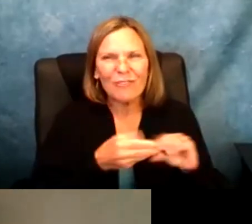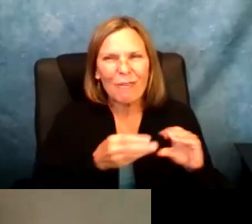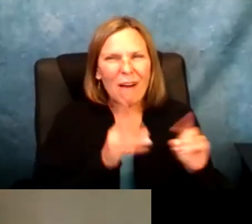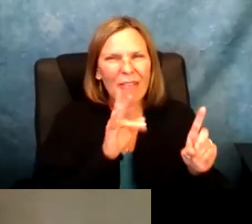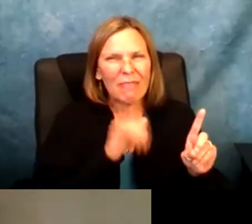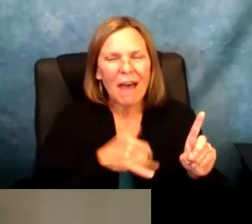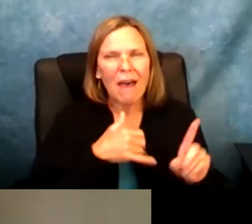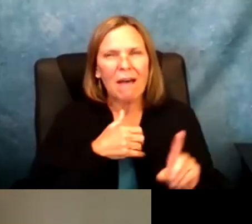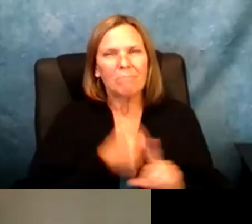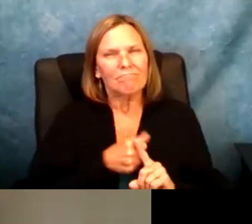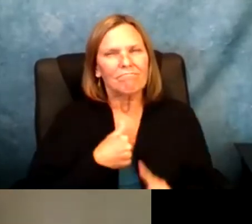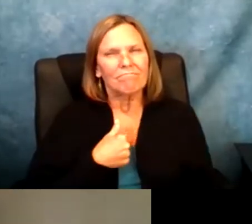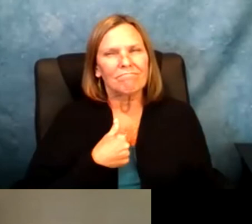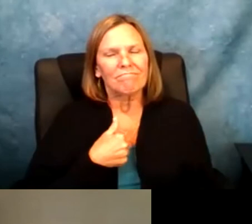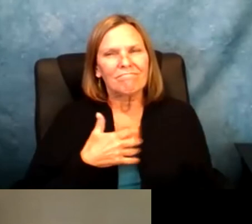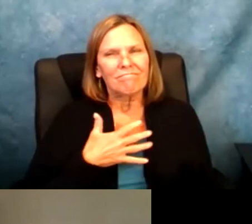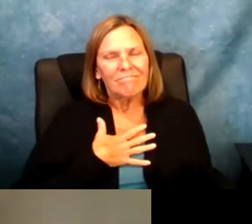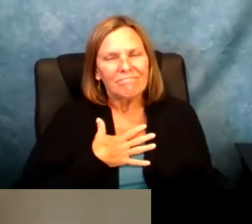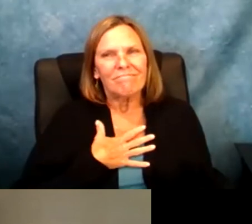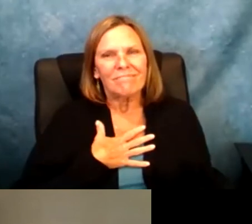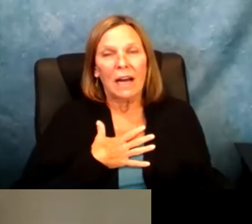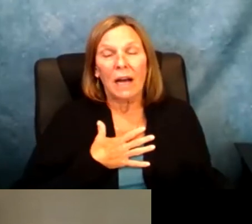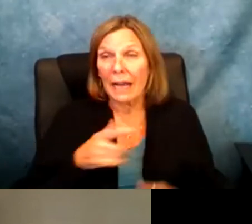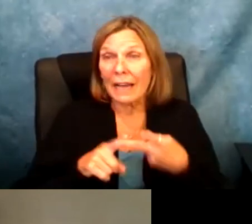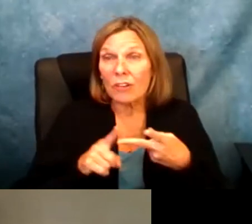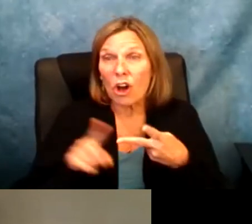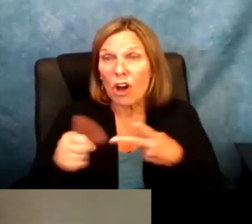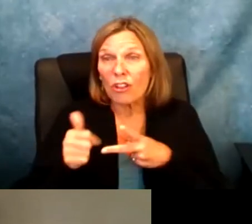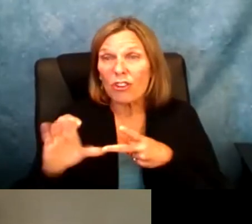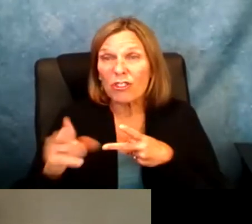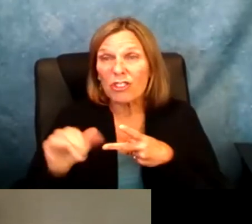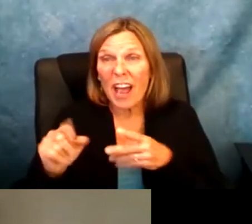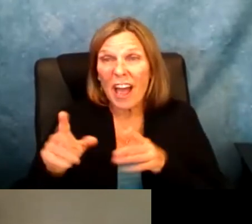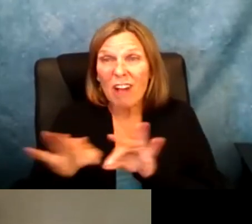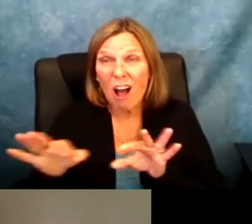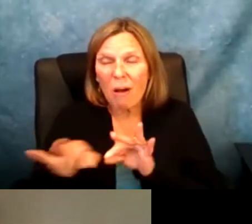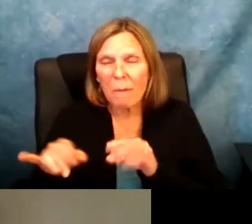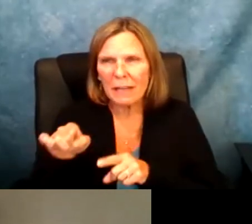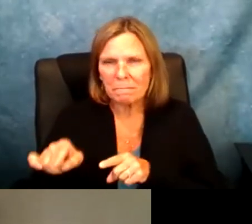hands again. Celilo and then the next person is Helena. >> Celilo: I was really struck by what Nathan said and